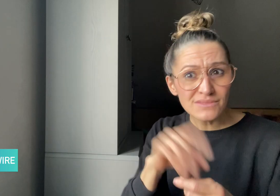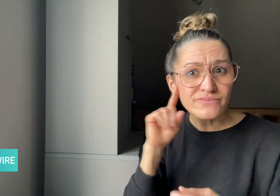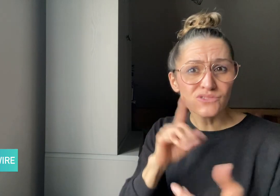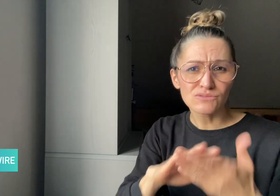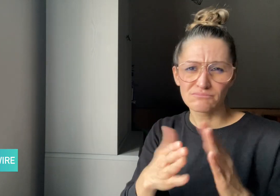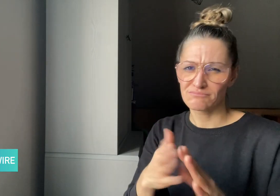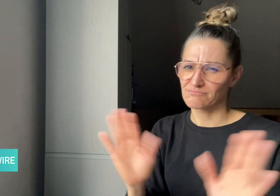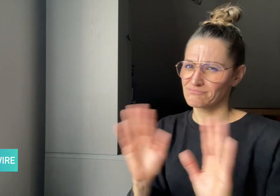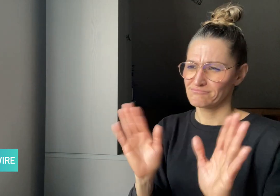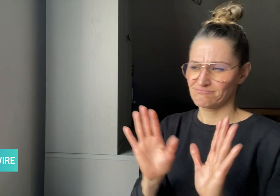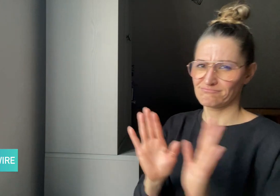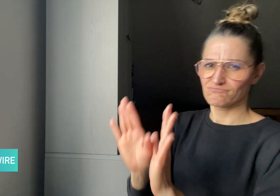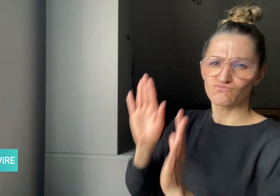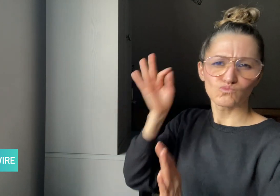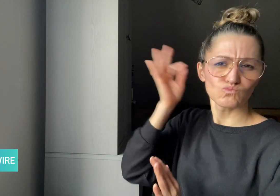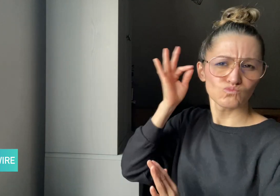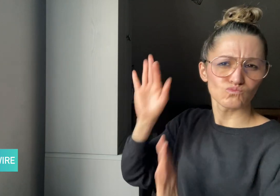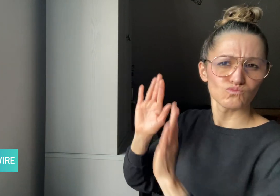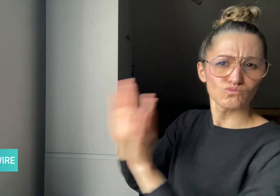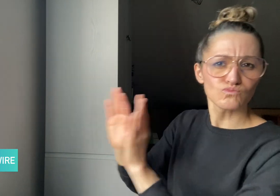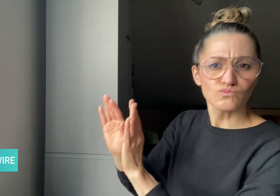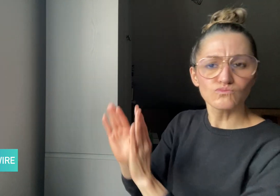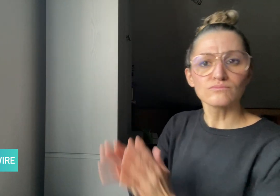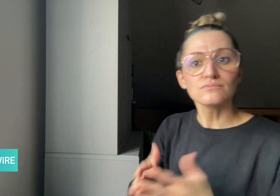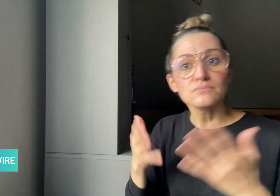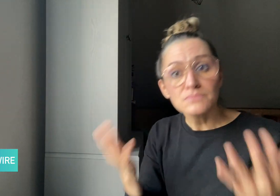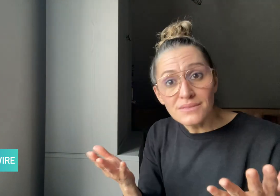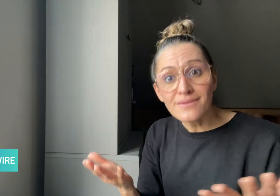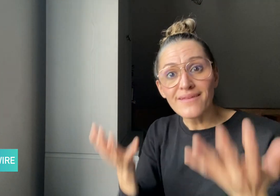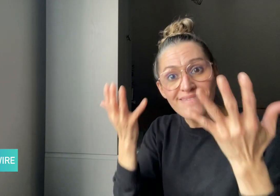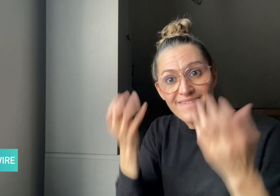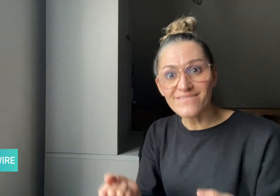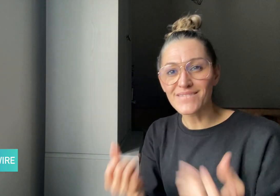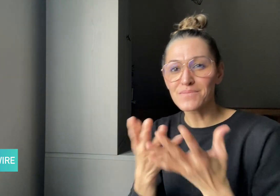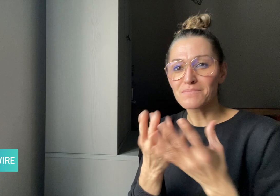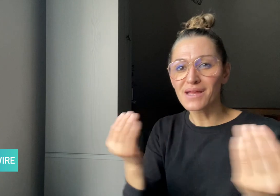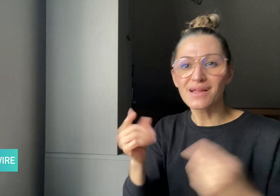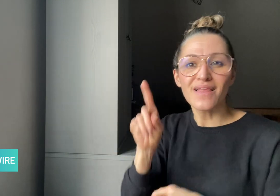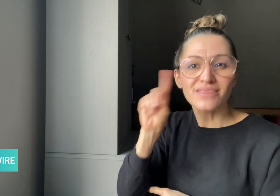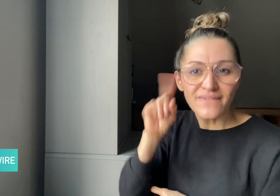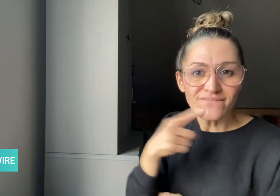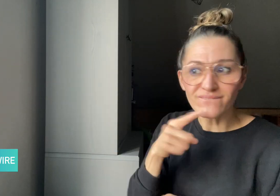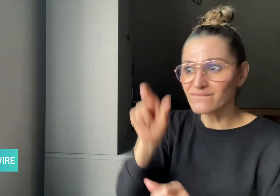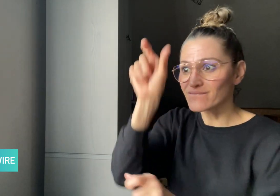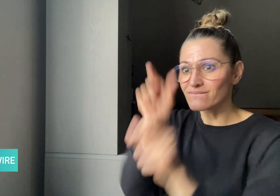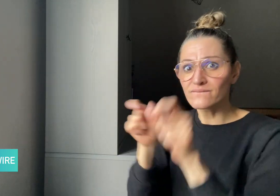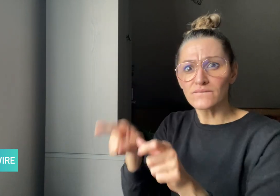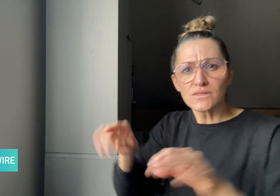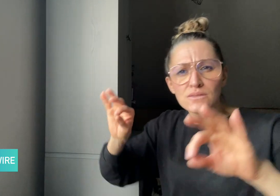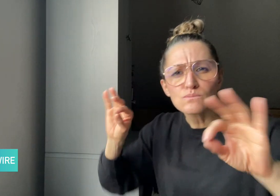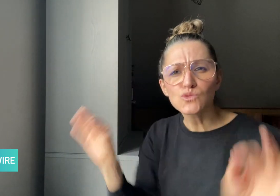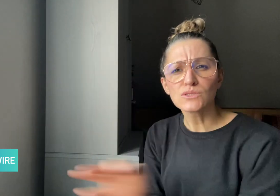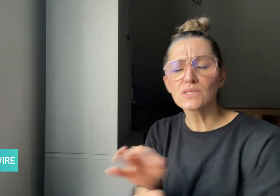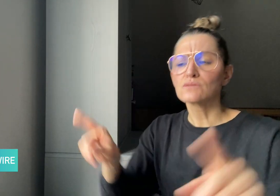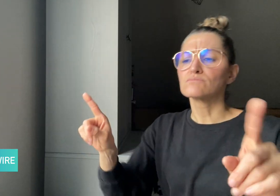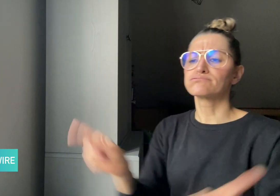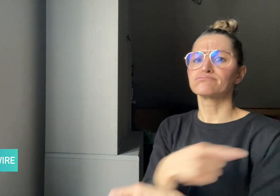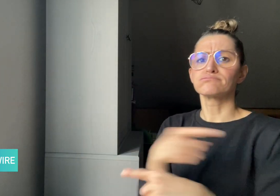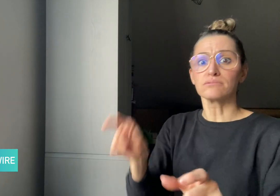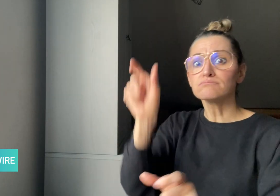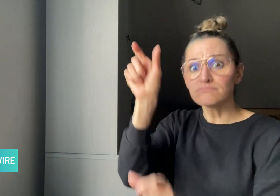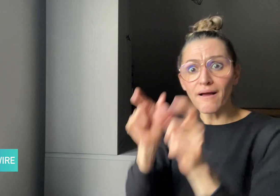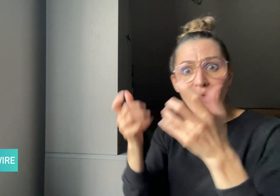in the Deaf community. There are many Deaf musicians including